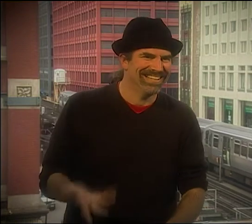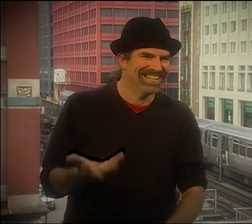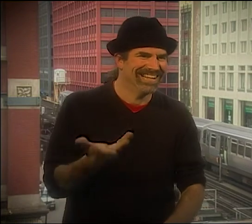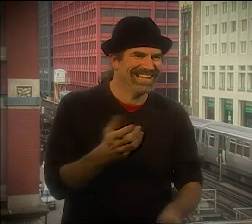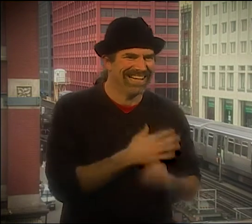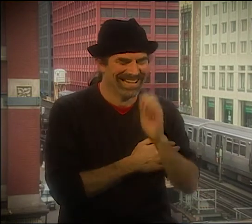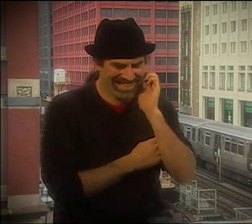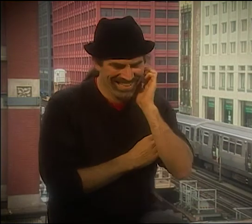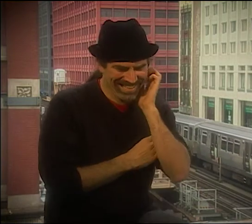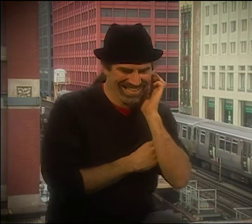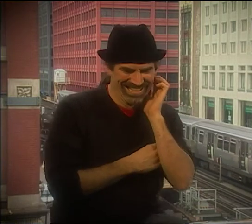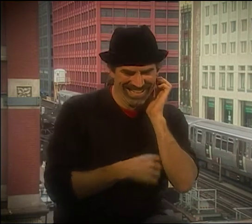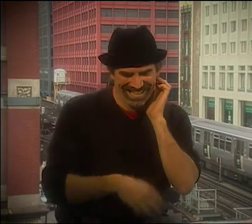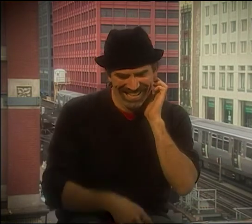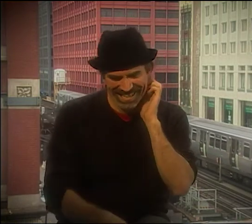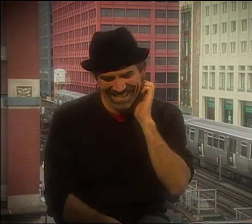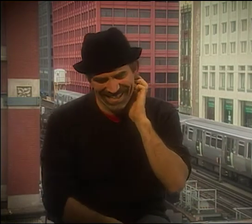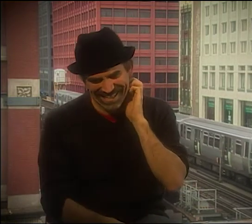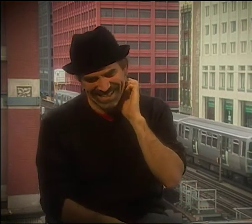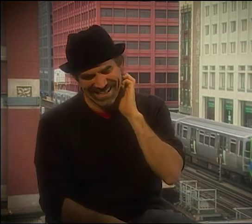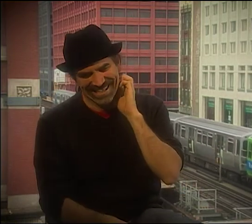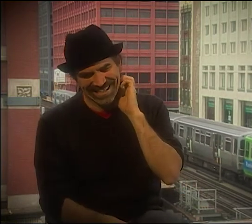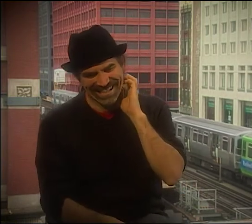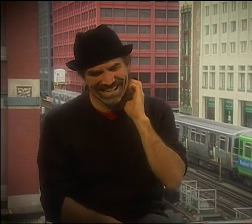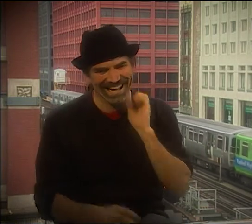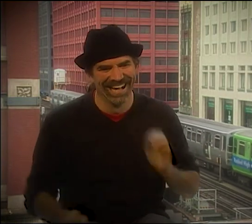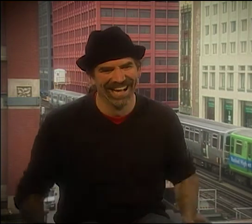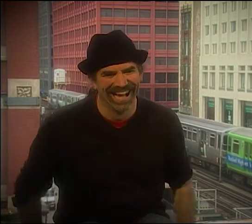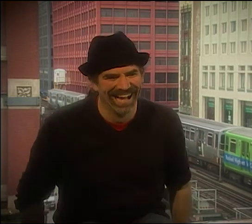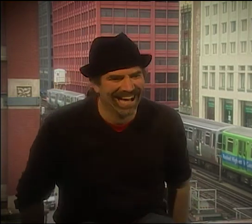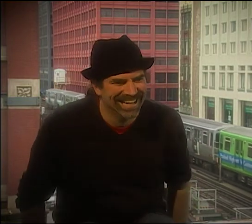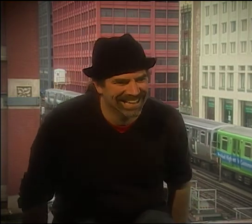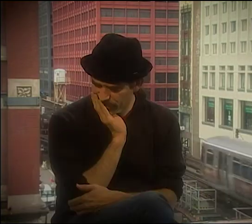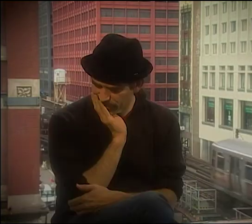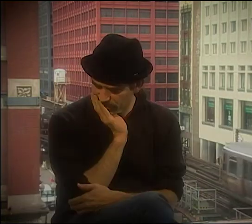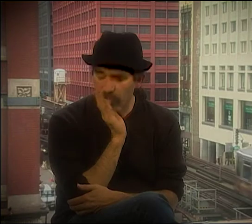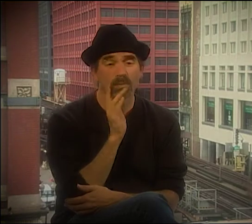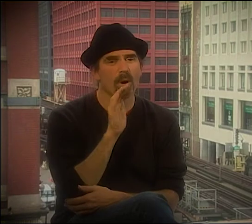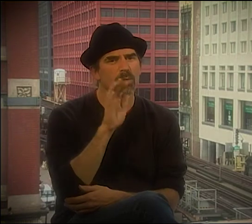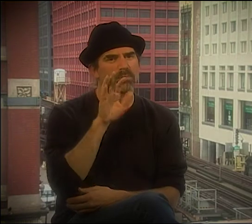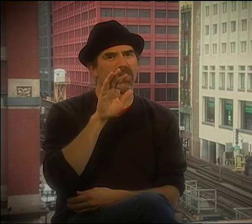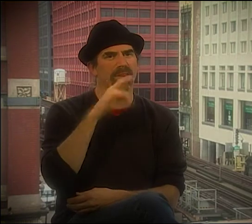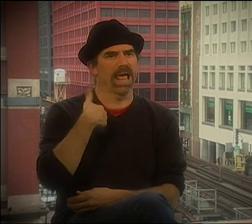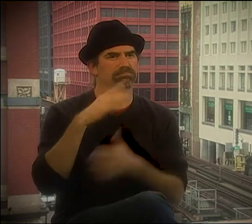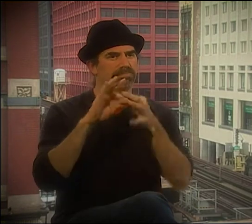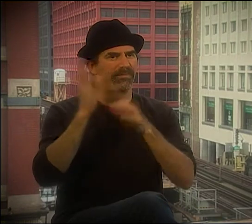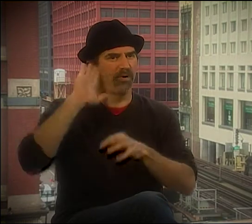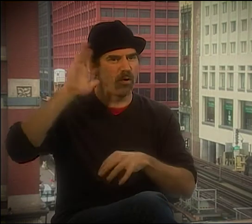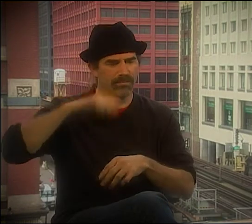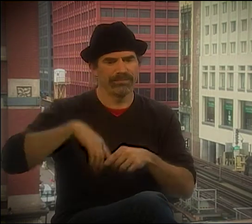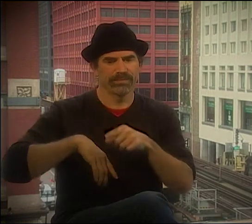RHYTHMIC, LIKE MUSIC IN A SENSE, UP AND DOWN, UP AND DOWN, THAT KIND OF THING.